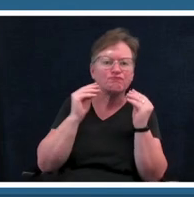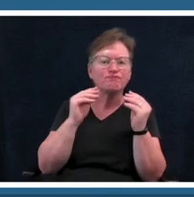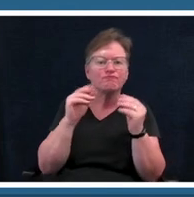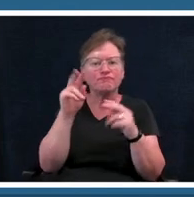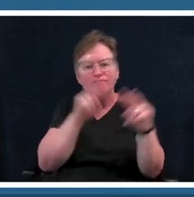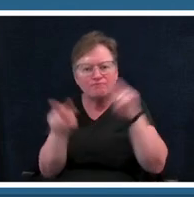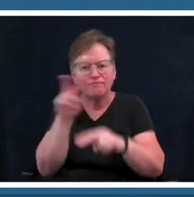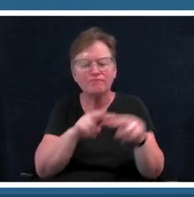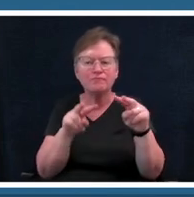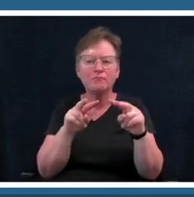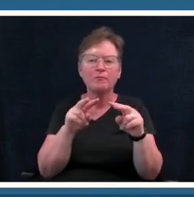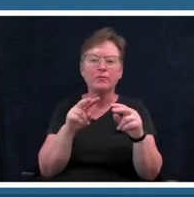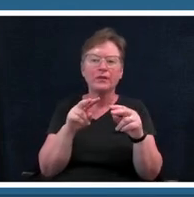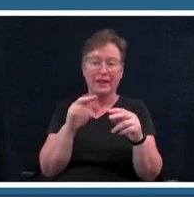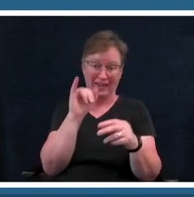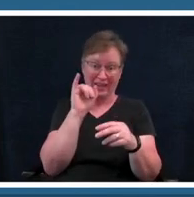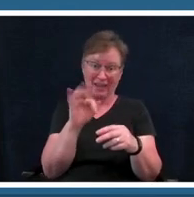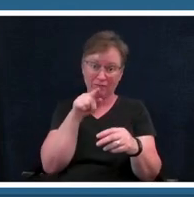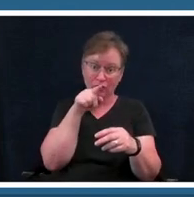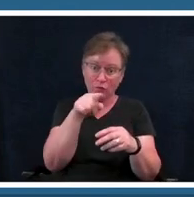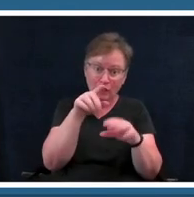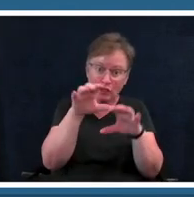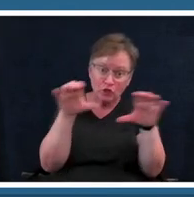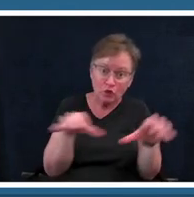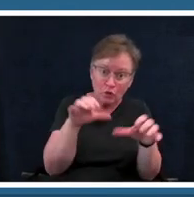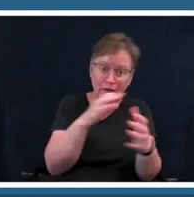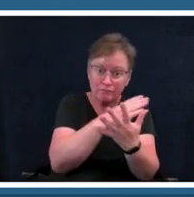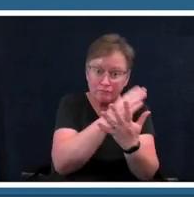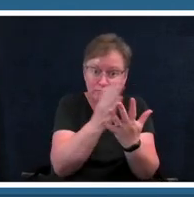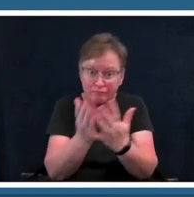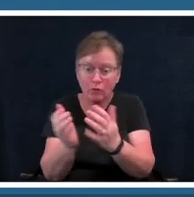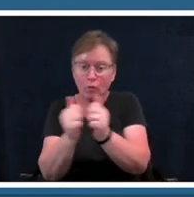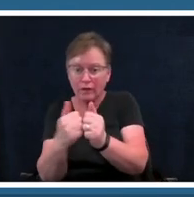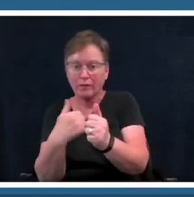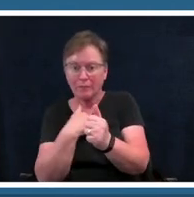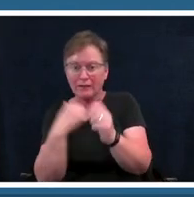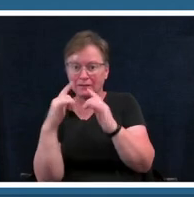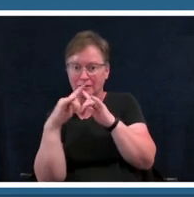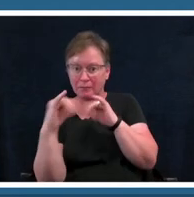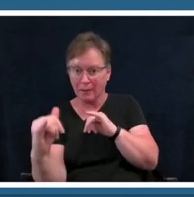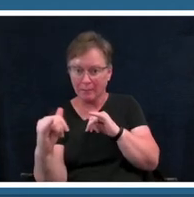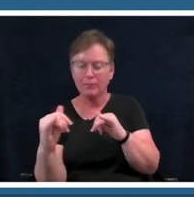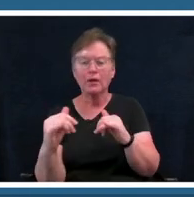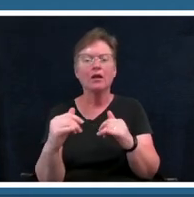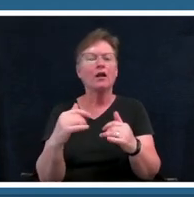with me and on your own idea and are feeling brave